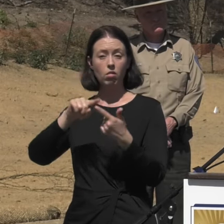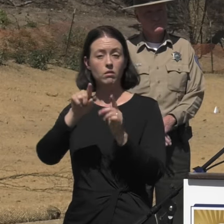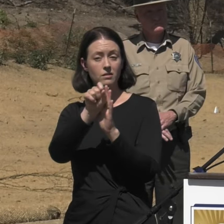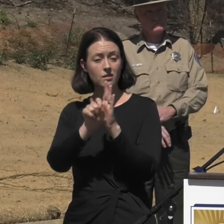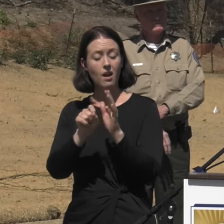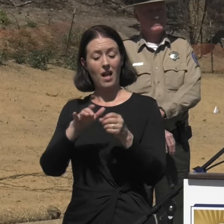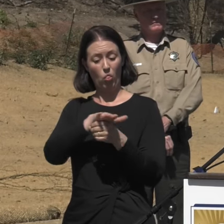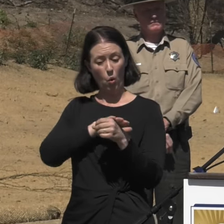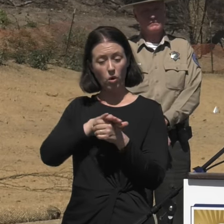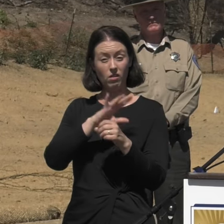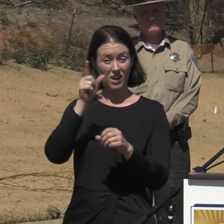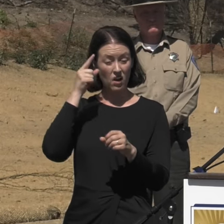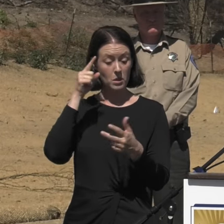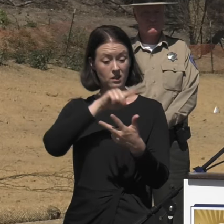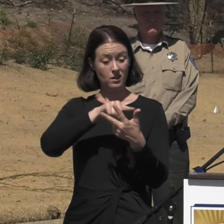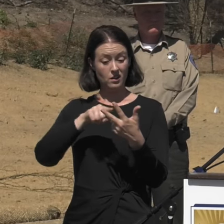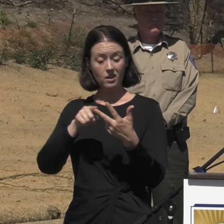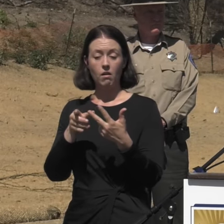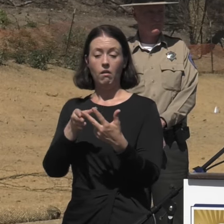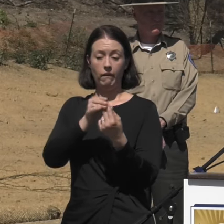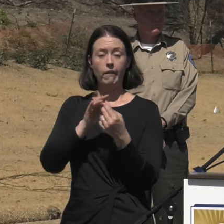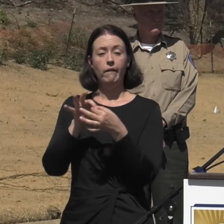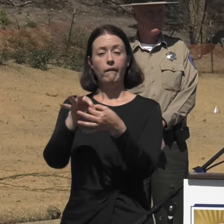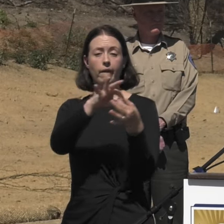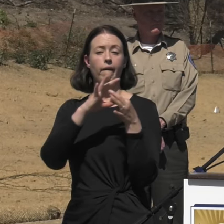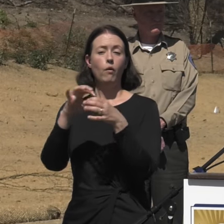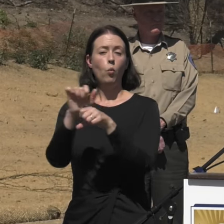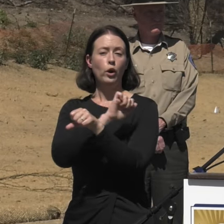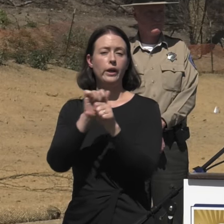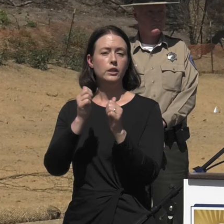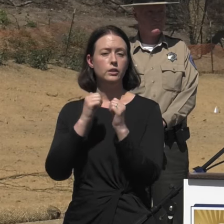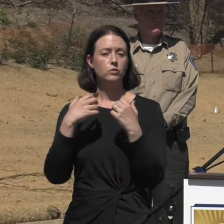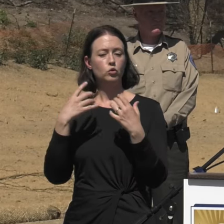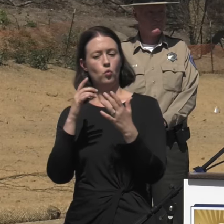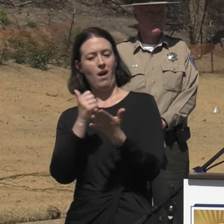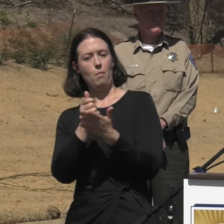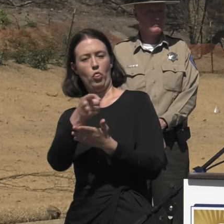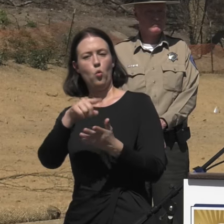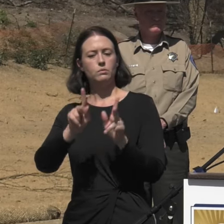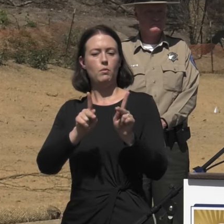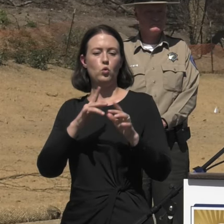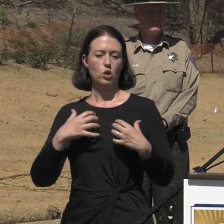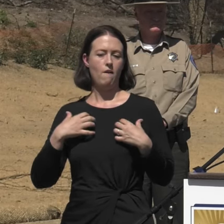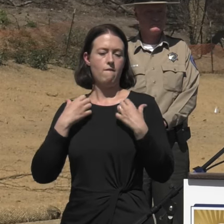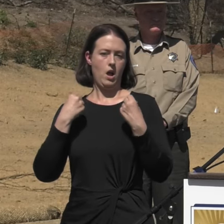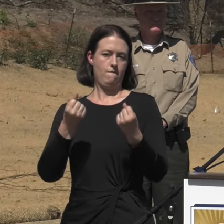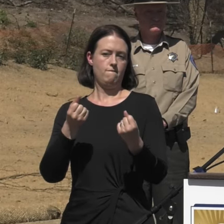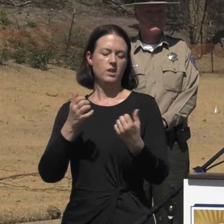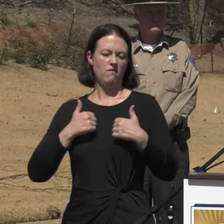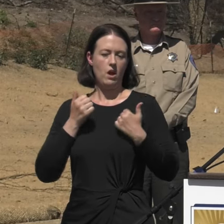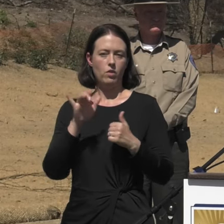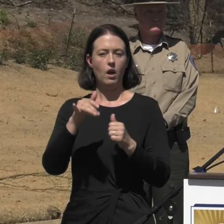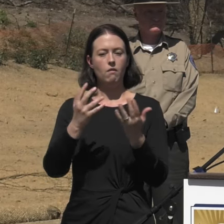have been working tremendously together to support the survivors of this devastating event. Those agencies include FEMA,